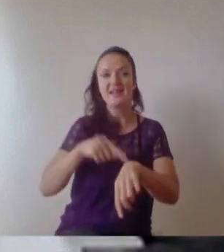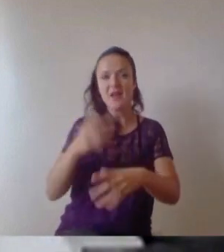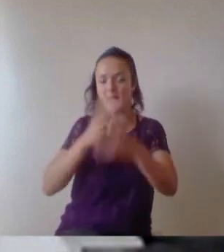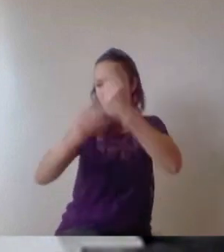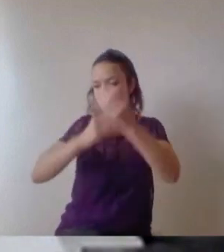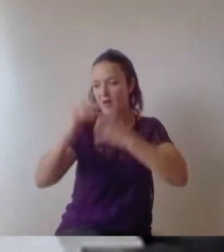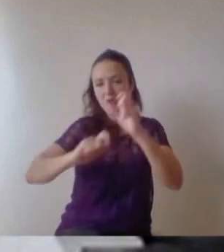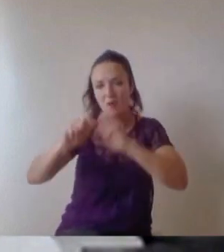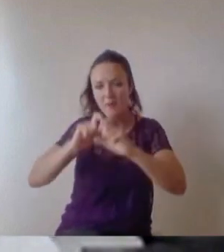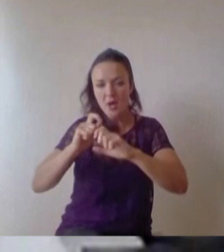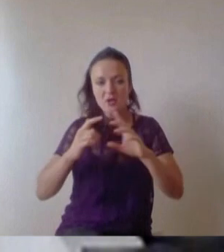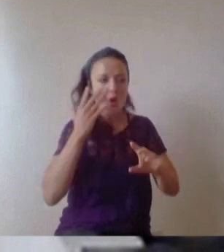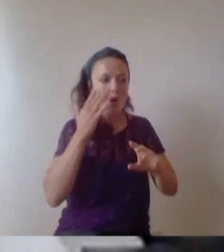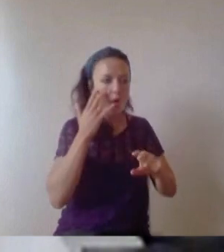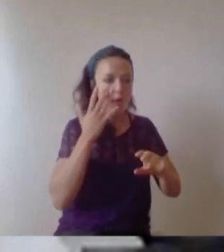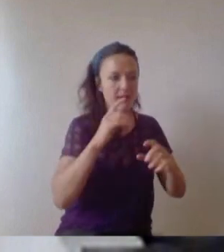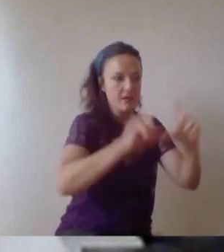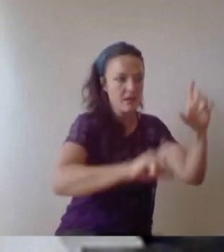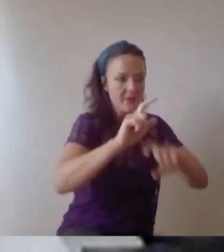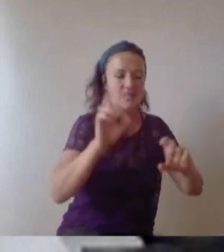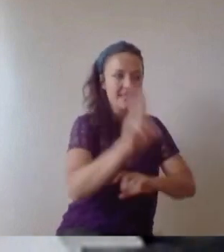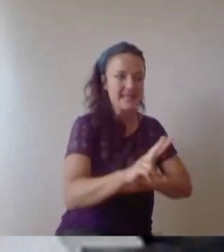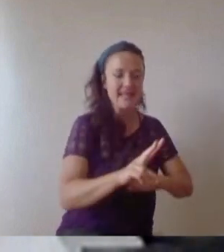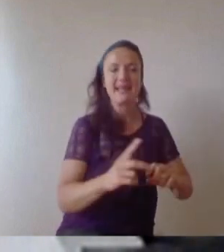try and change the world. However worth mentioning I also had a